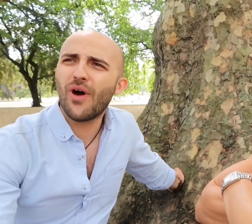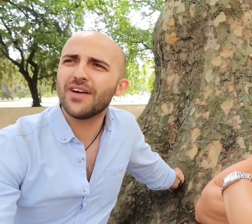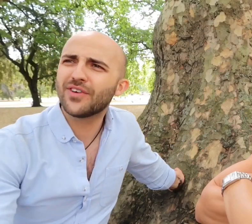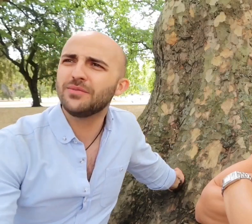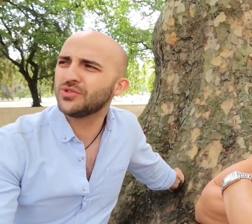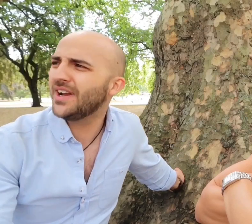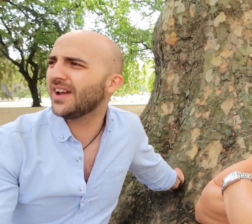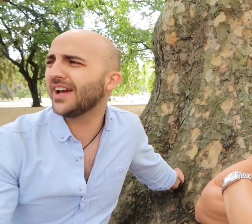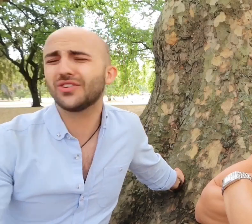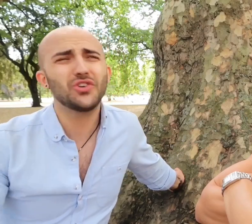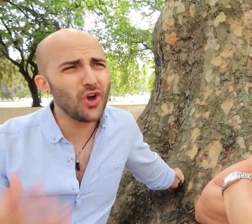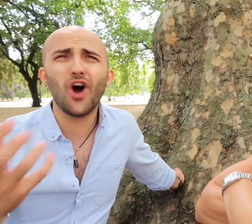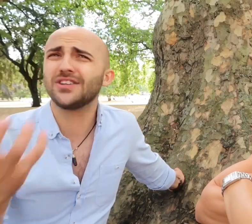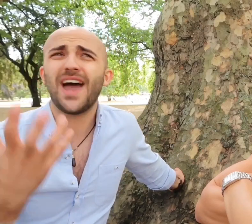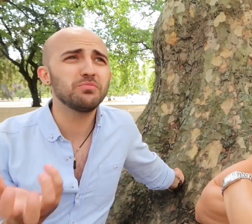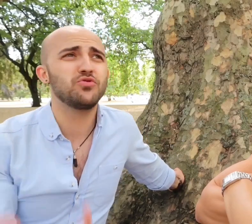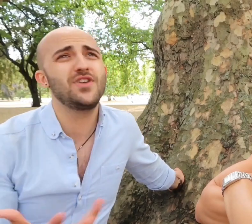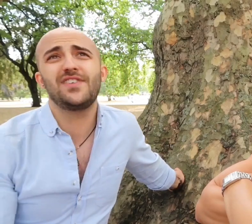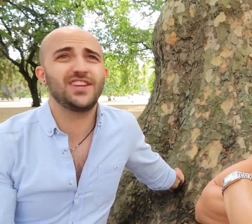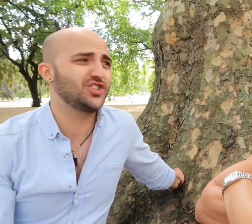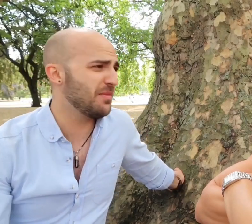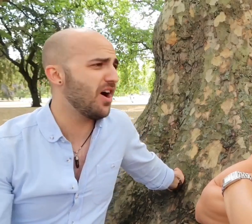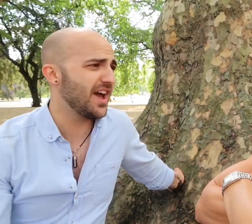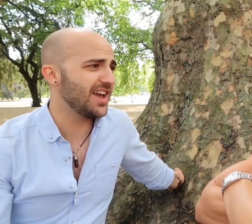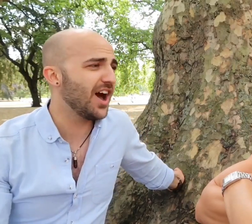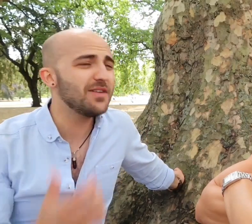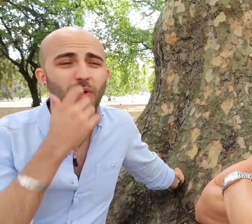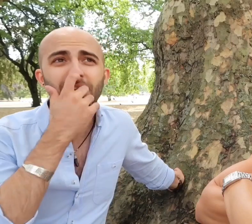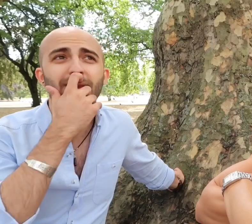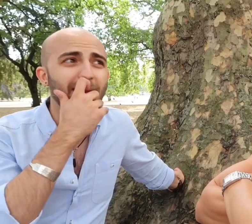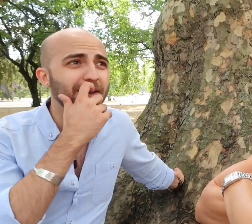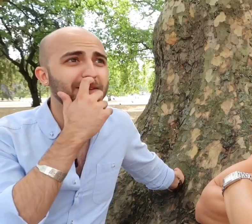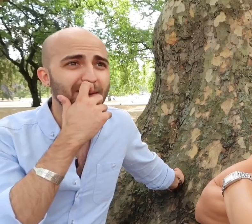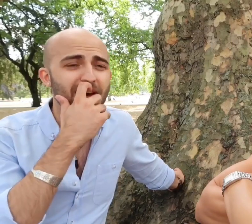I've come to realize God how privileged am i, I'm one of the luckiest guys in